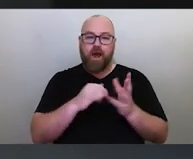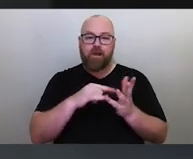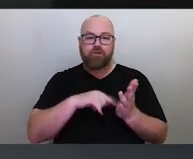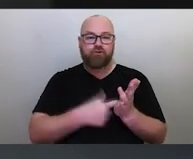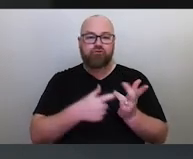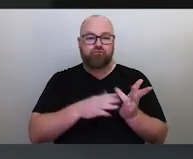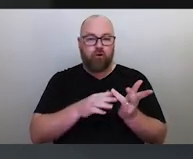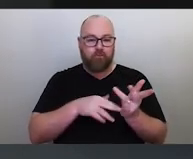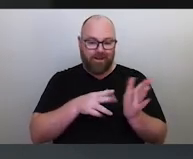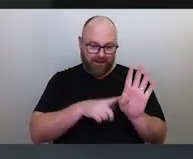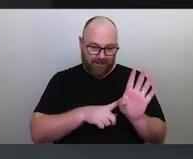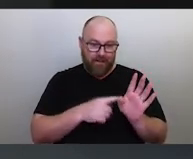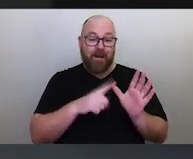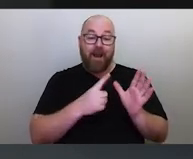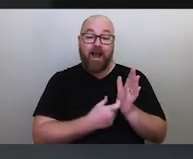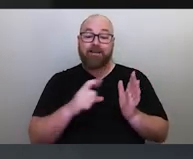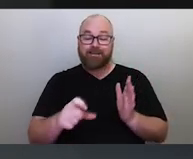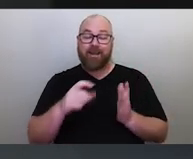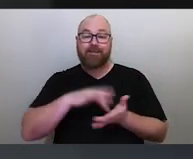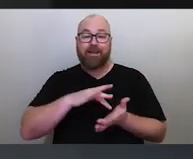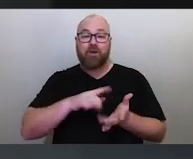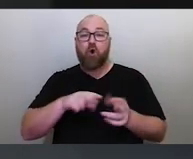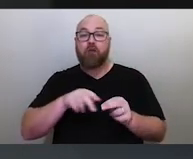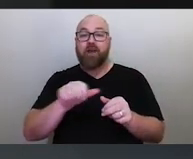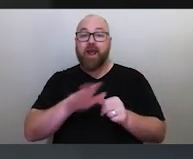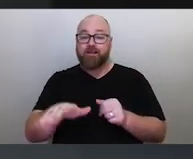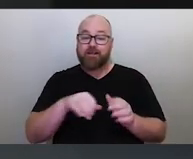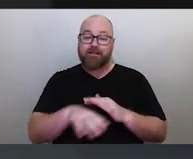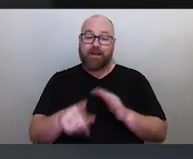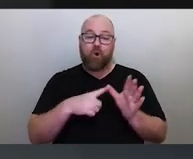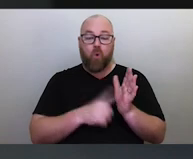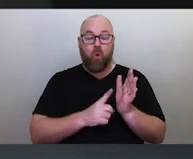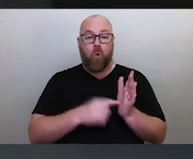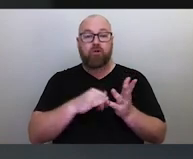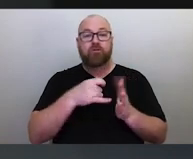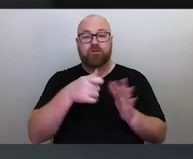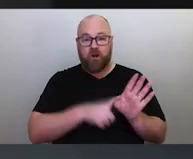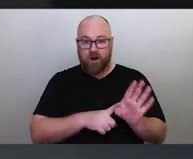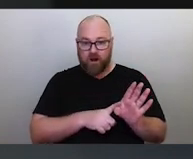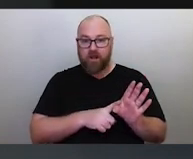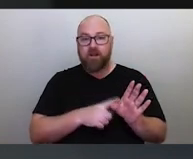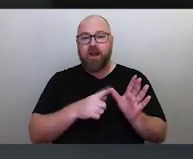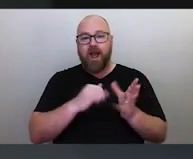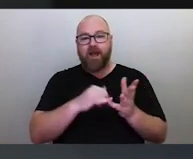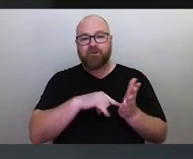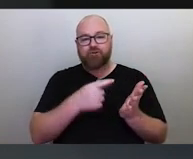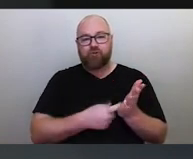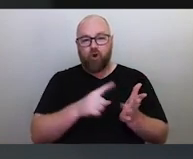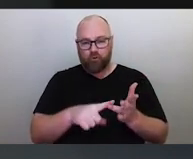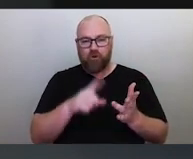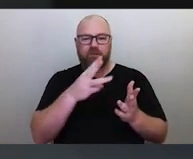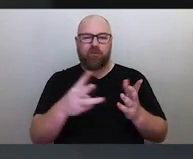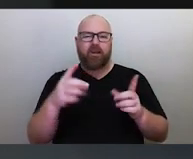in the ARC Center of Excellence in All-Sky Astrophysics in Three Dimensions, which I know as 'Astro 3D',